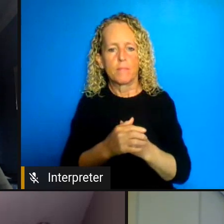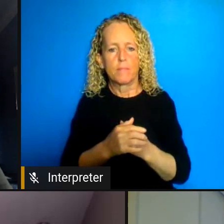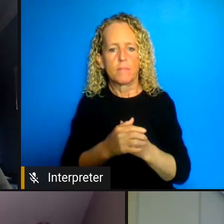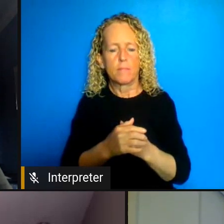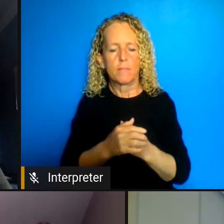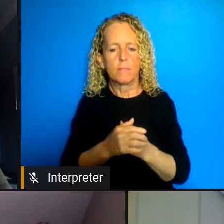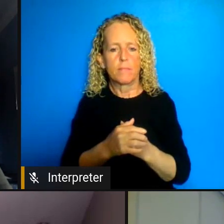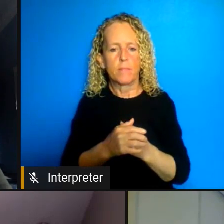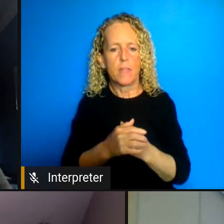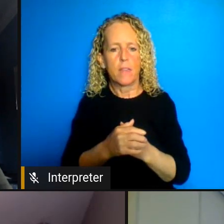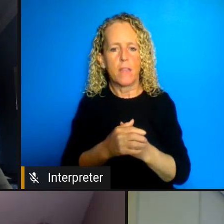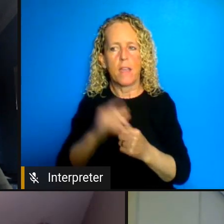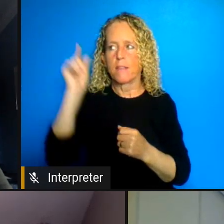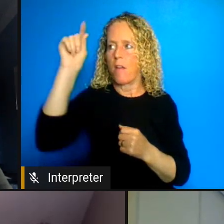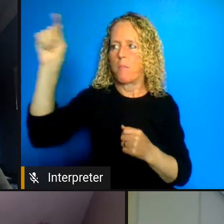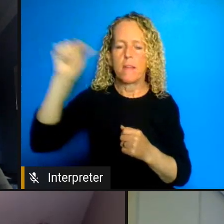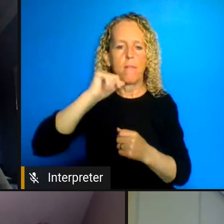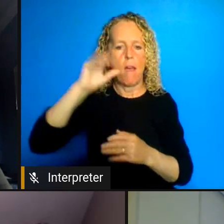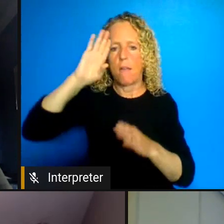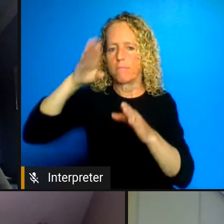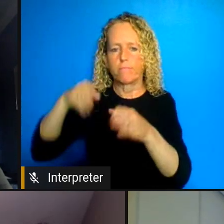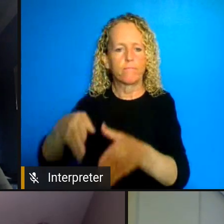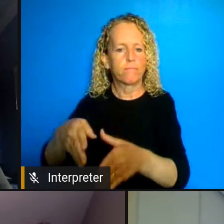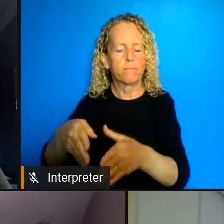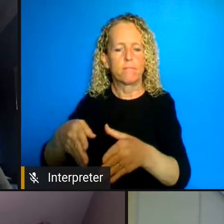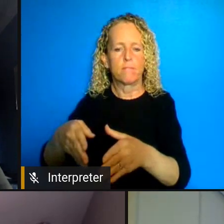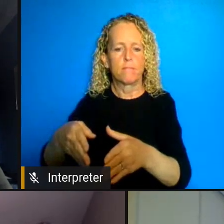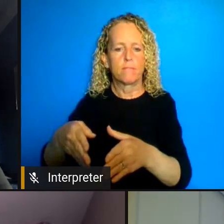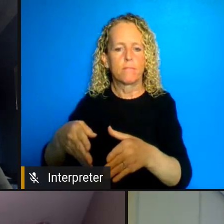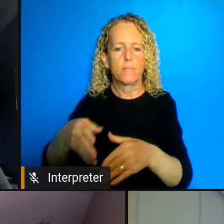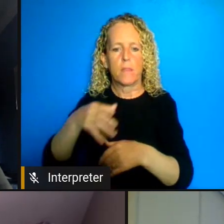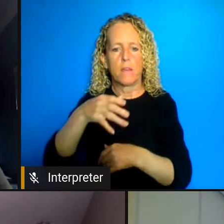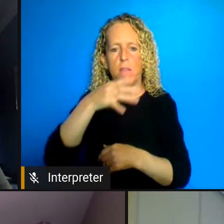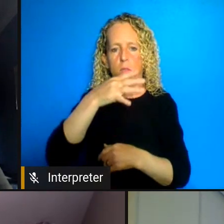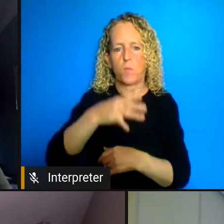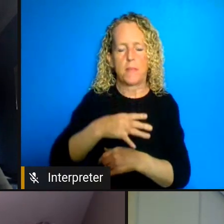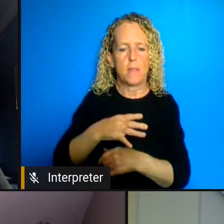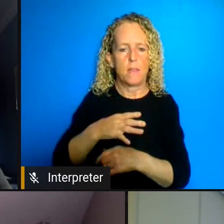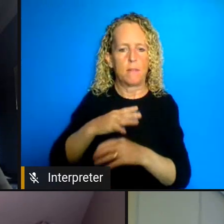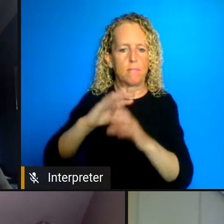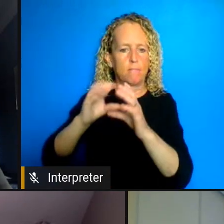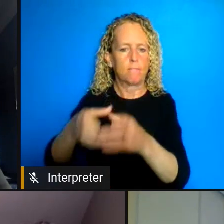side of the government in how they are treating how their incarcerated